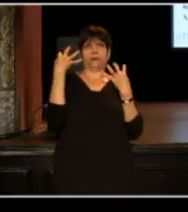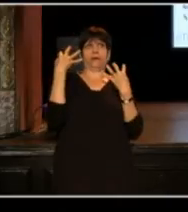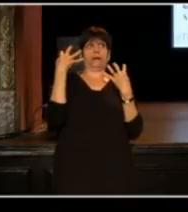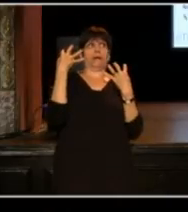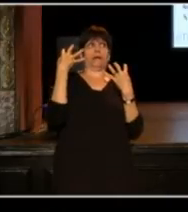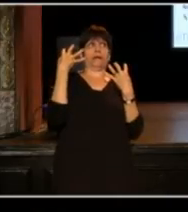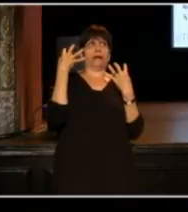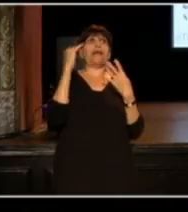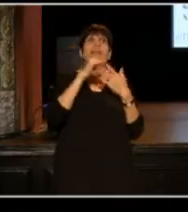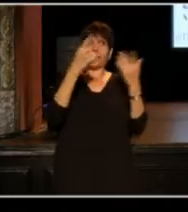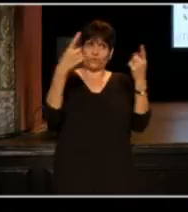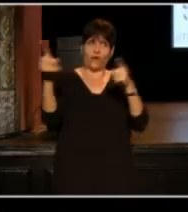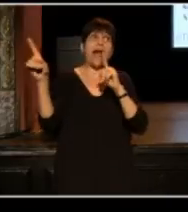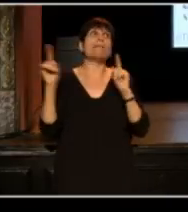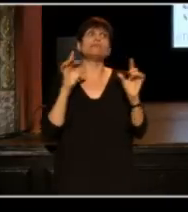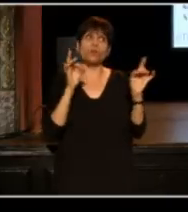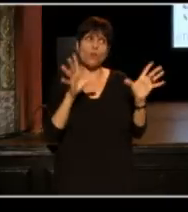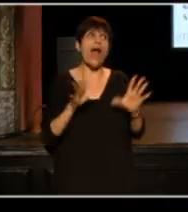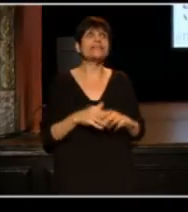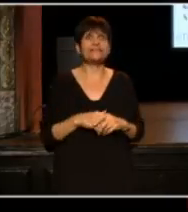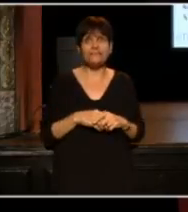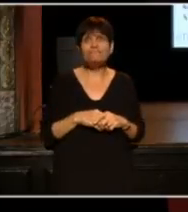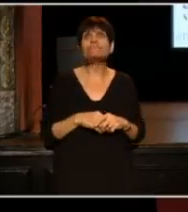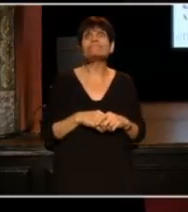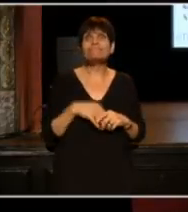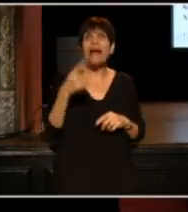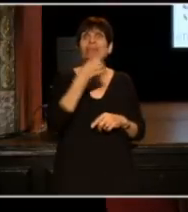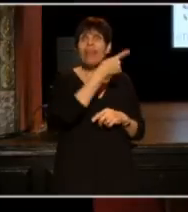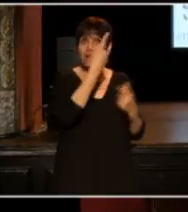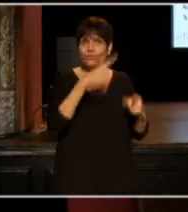But that what happens when you hate. That what's happens.